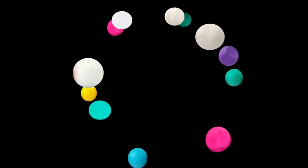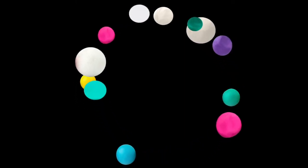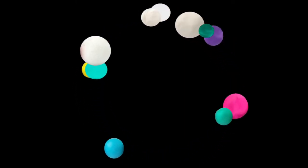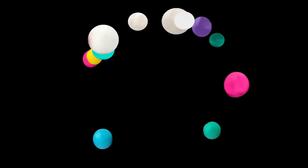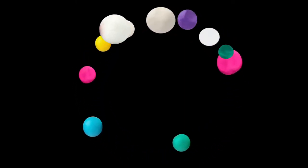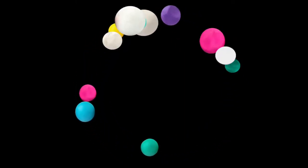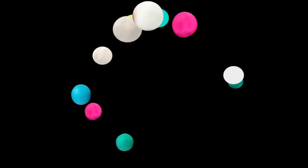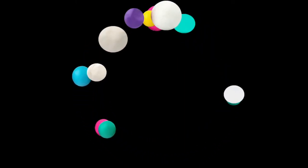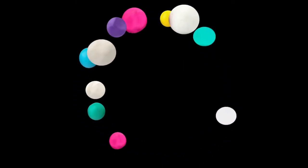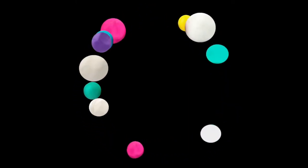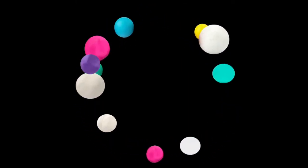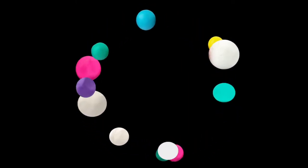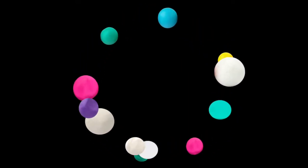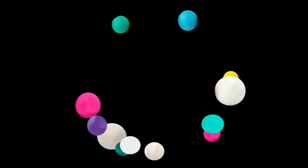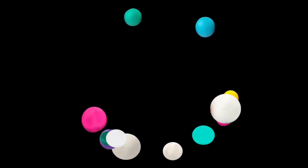[twinkle twinkle little star plays on xylophone]